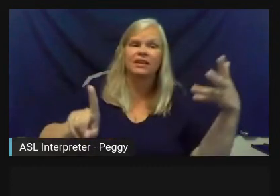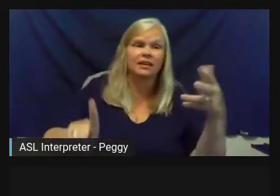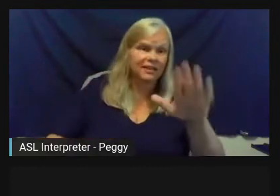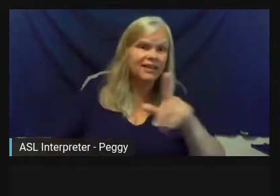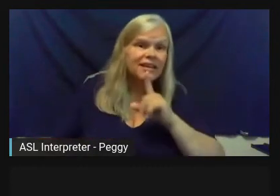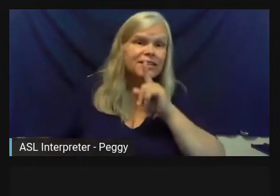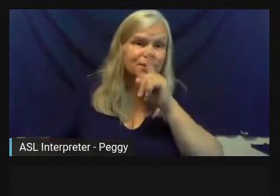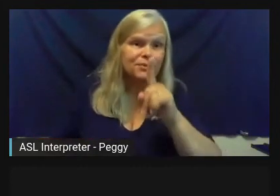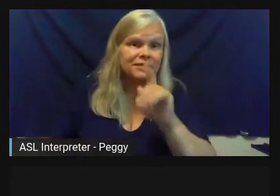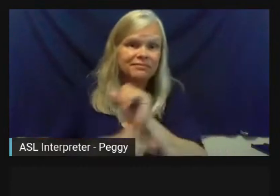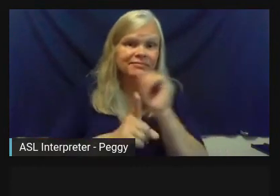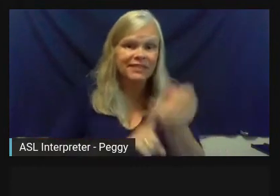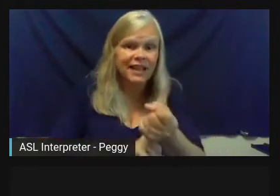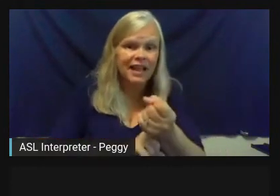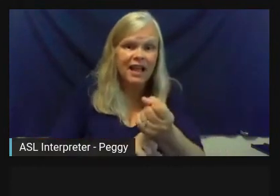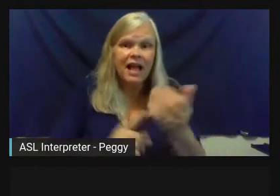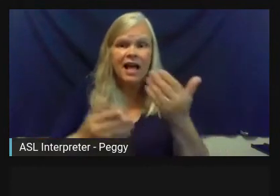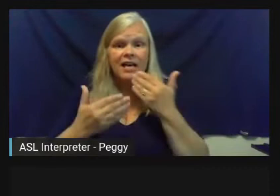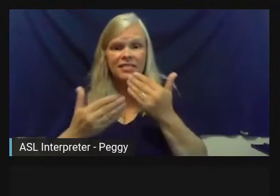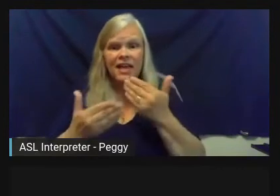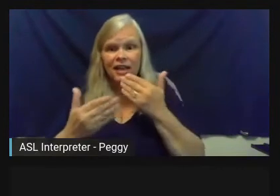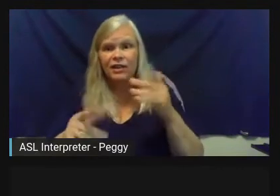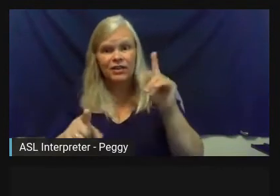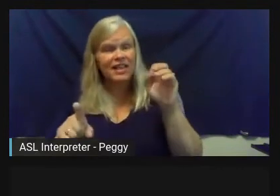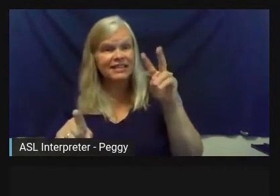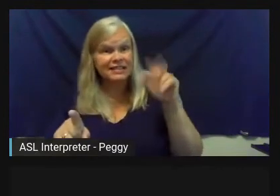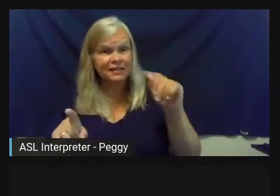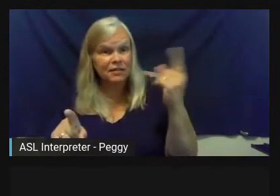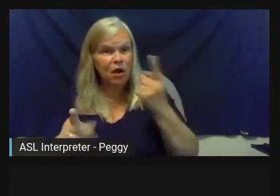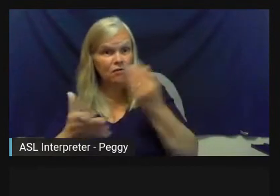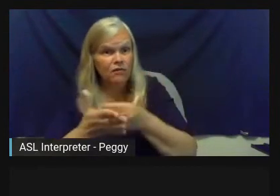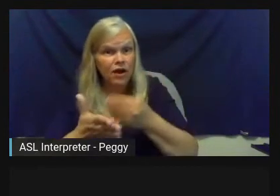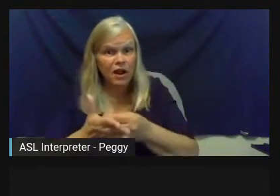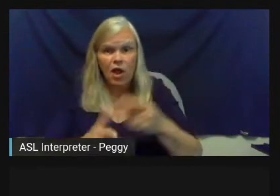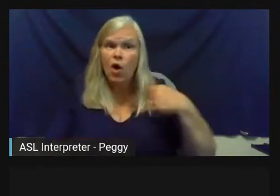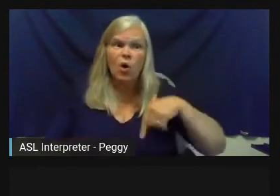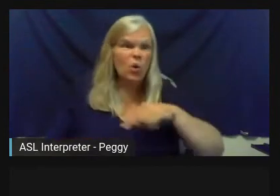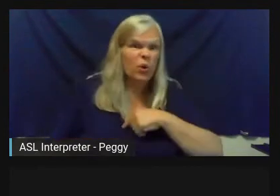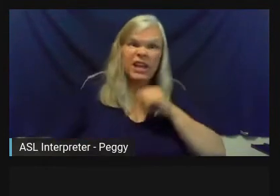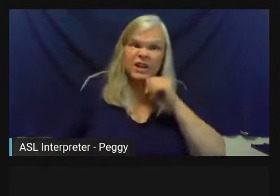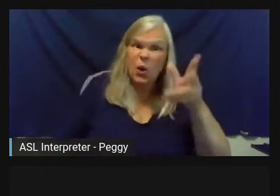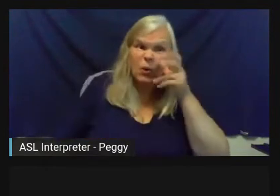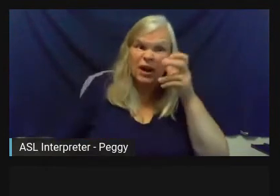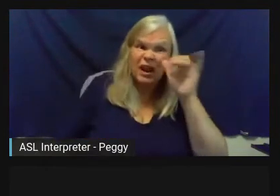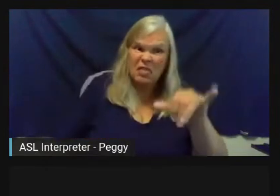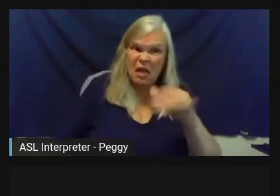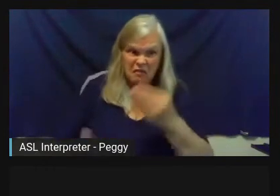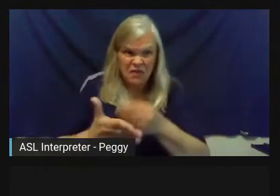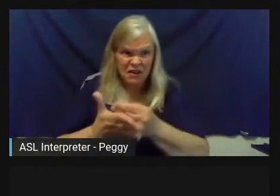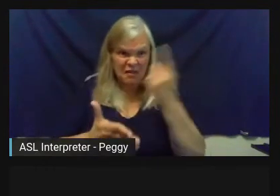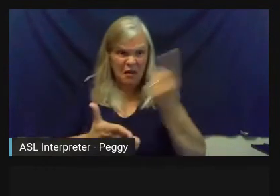And I'm delighted that Teva thinks there's always funding available. That's not always the message we hear.